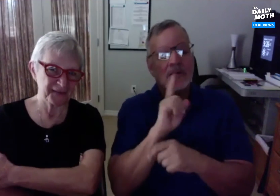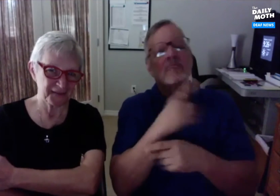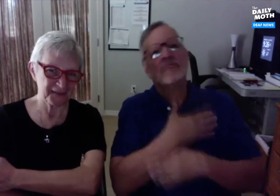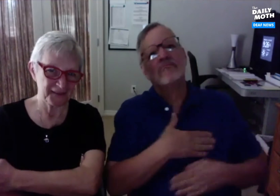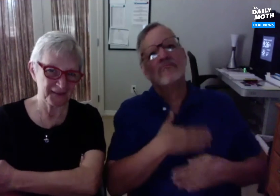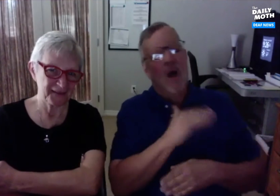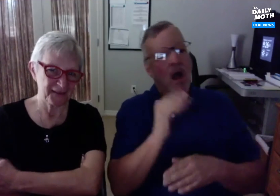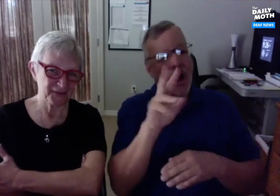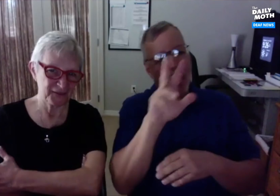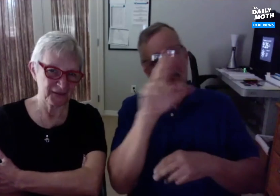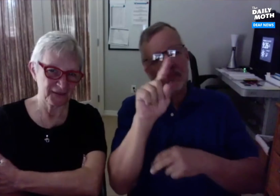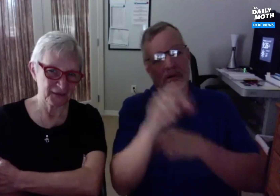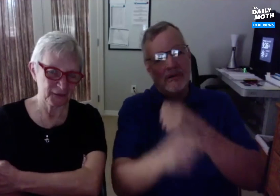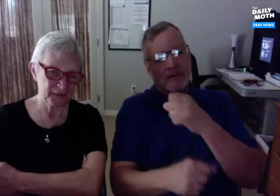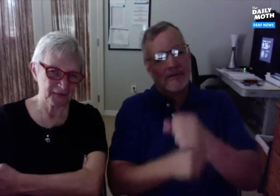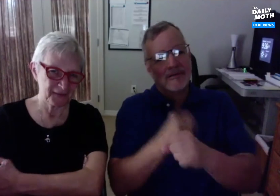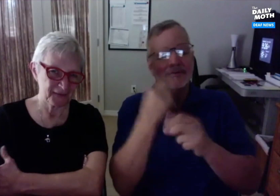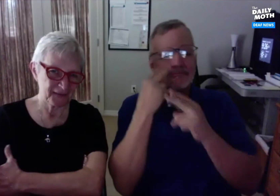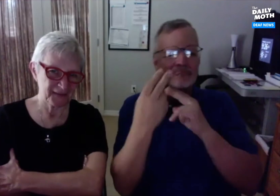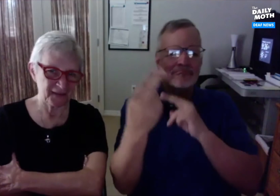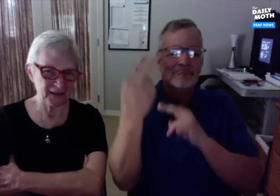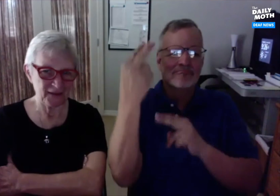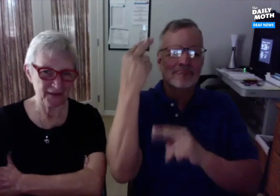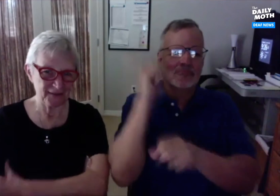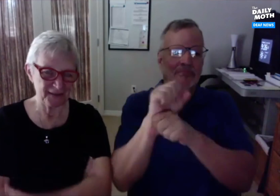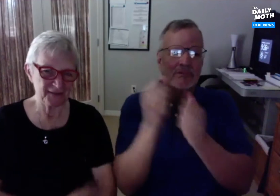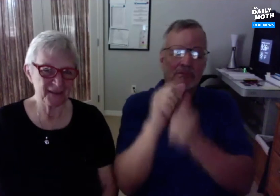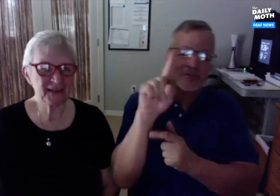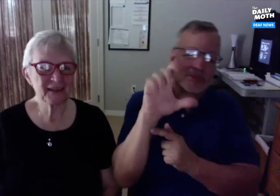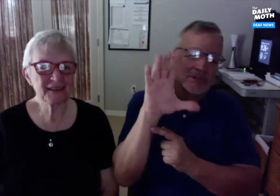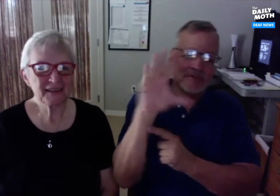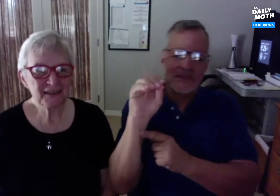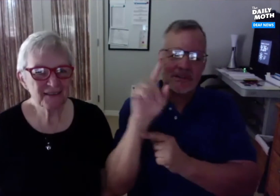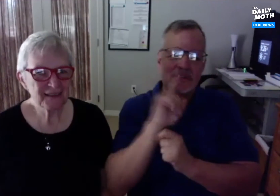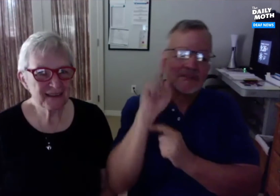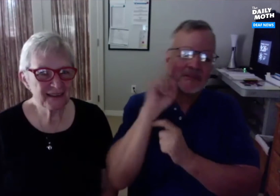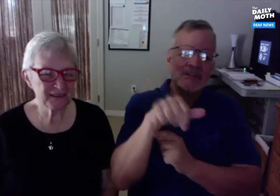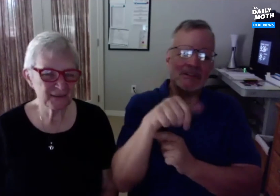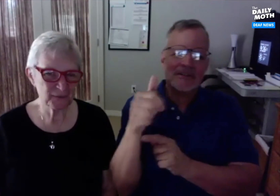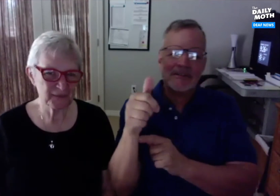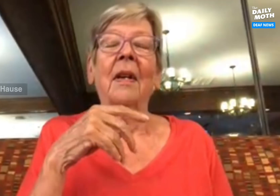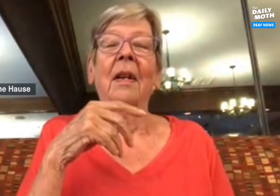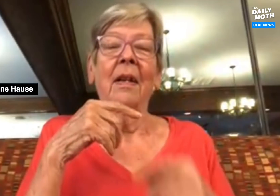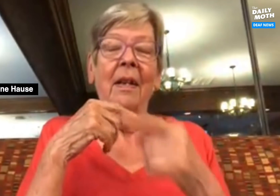So, I've really enjoyed these 31 years, looking back now, and I've enjoyed working with 150 other deaf people.